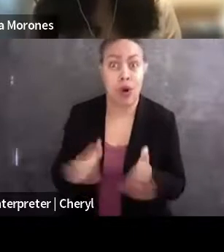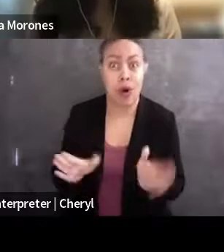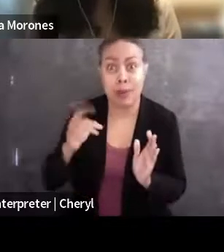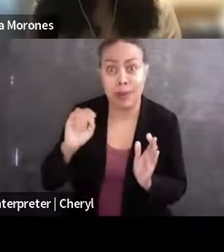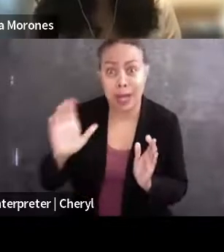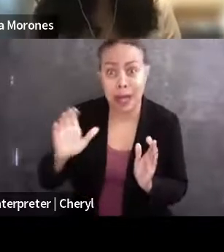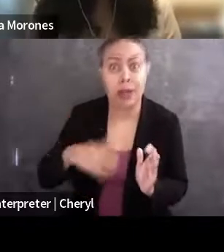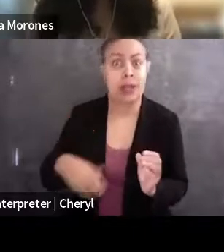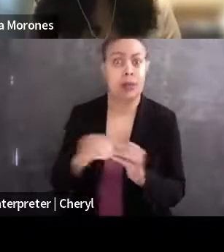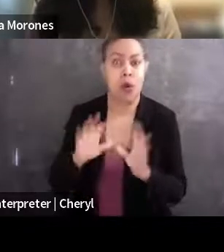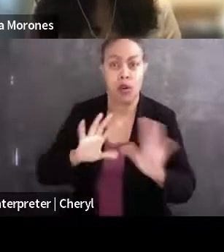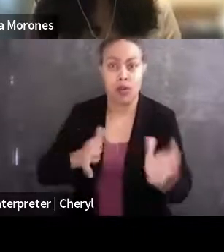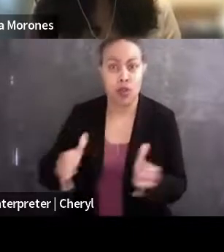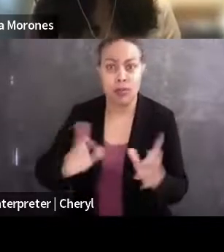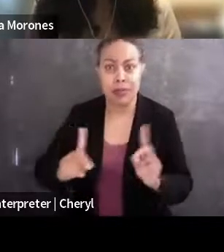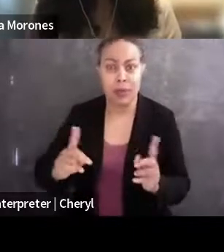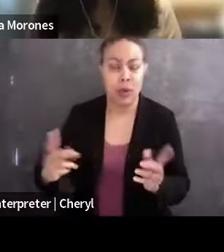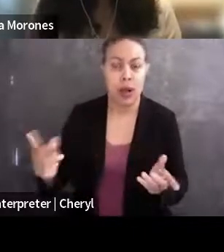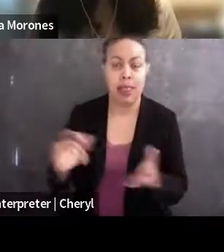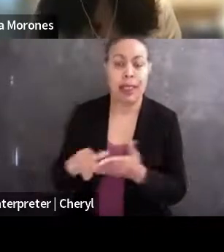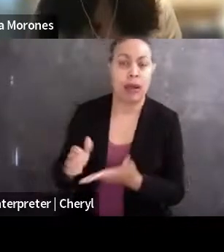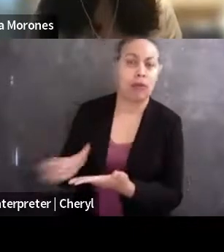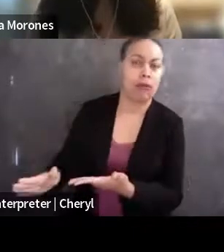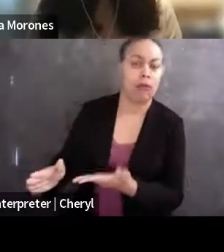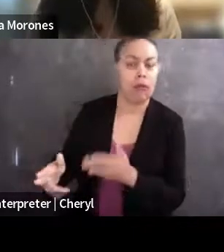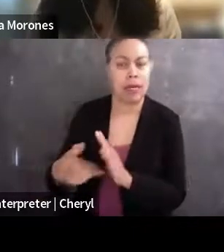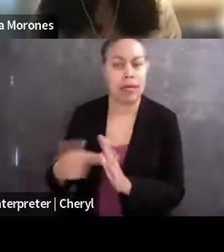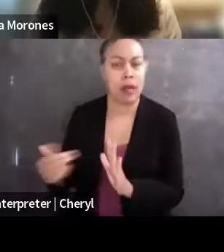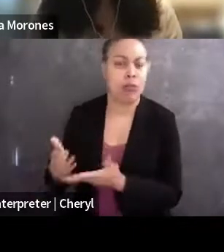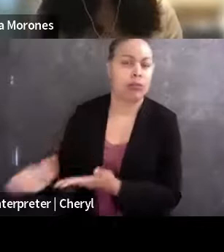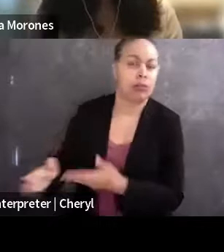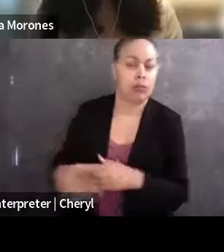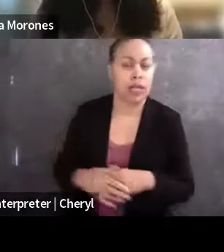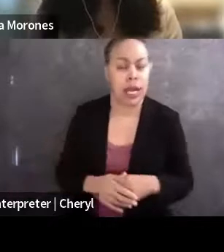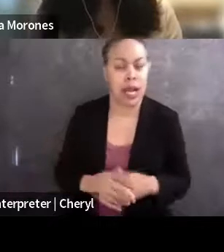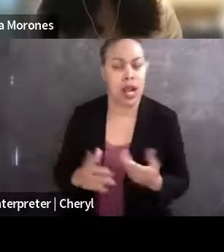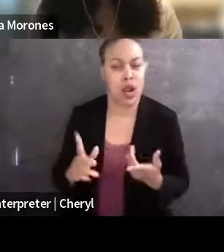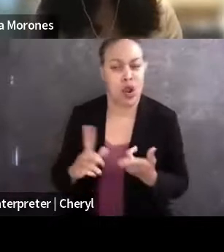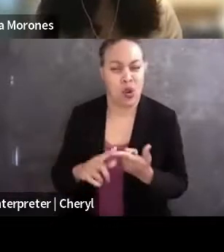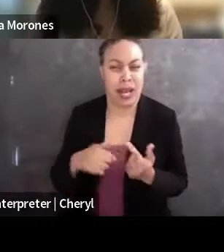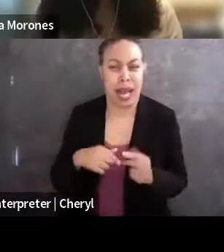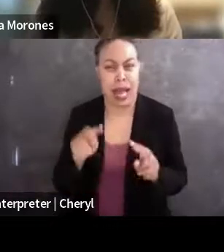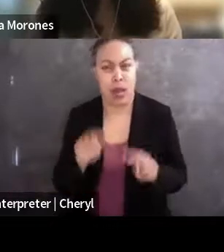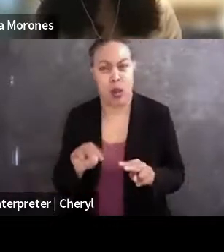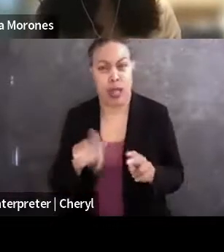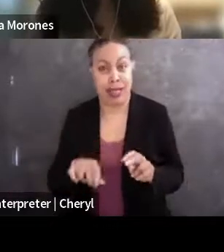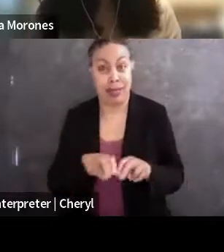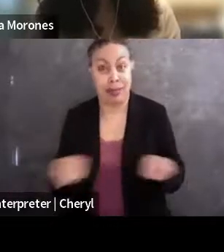that would be otherwise considered marginalized. And as I look at this panel, I'm so pleased, part of what I was thrilled about